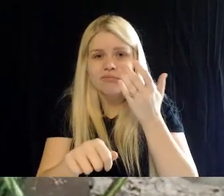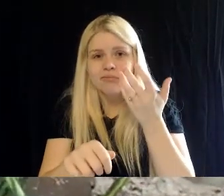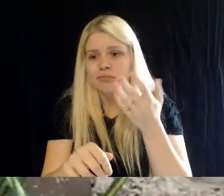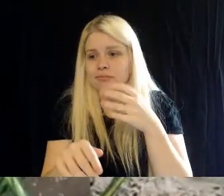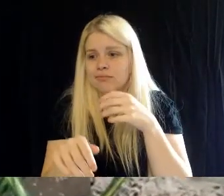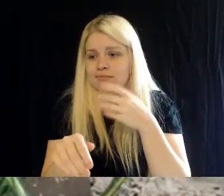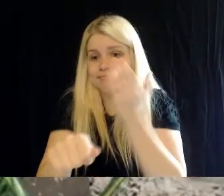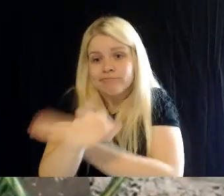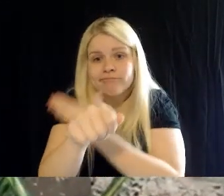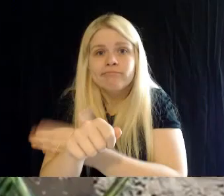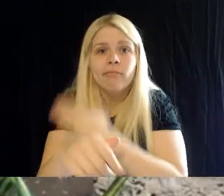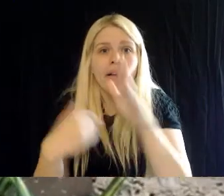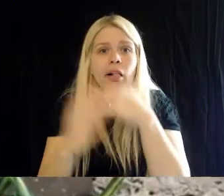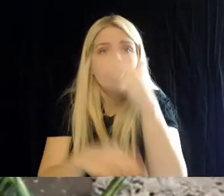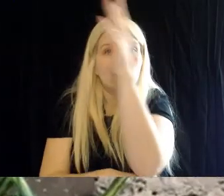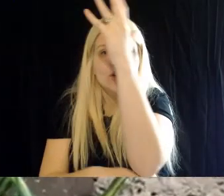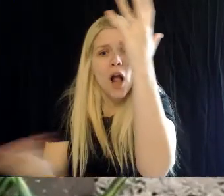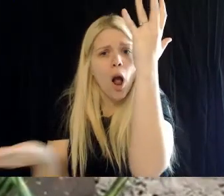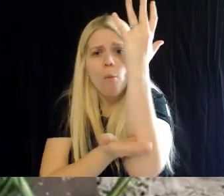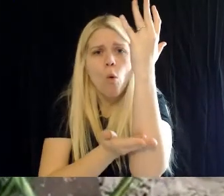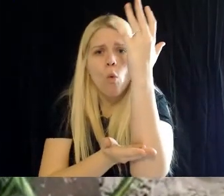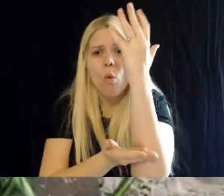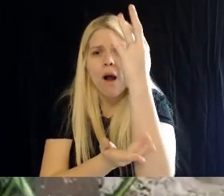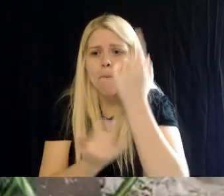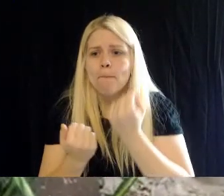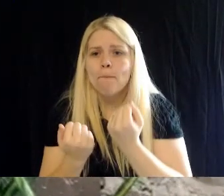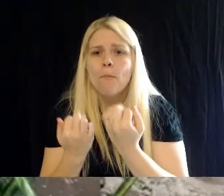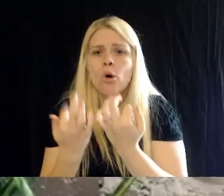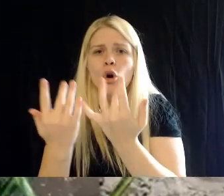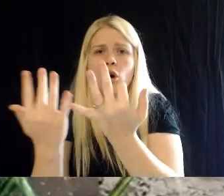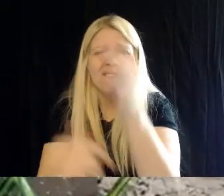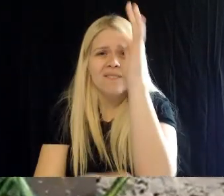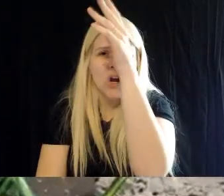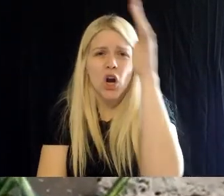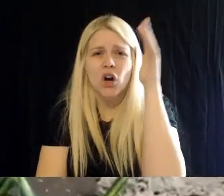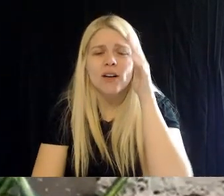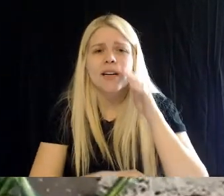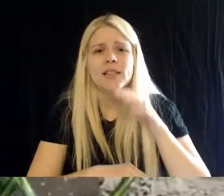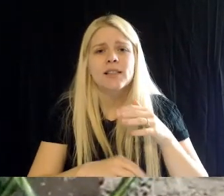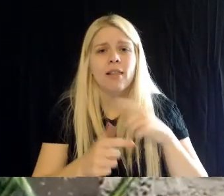just cutting down and burning the forests- and then planting in that soil.